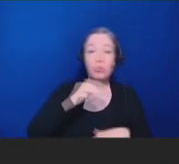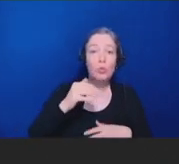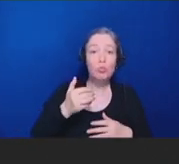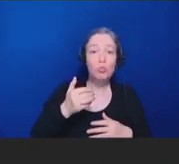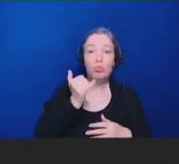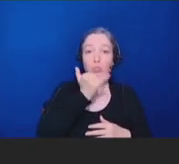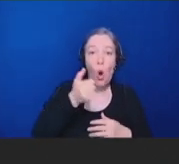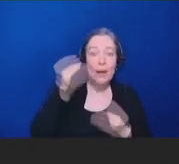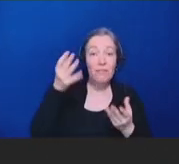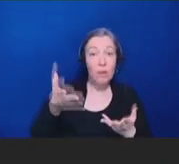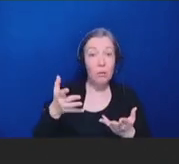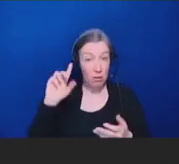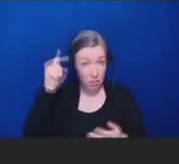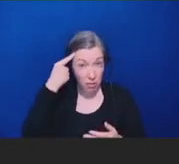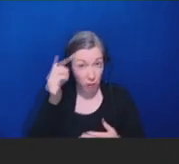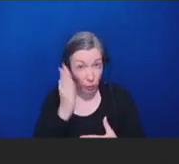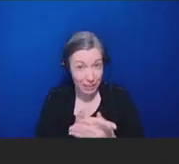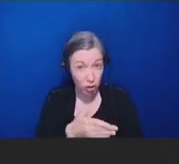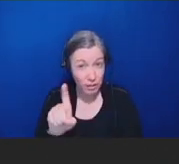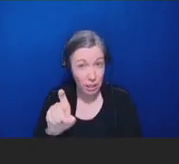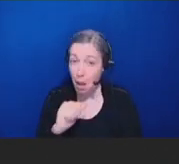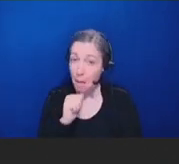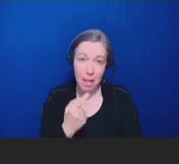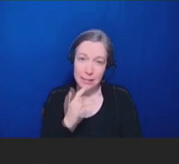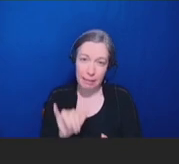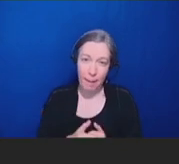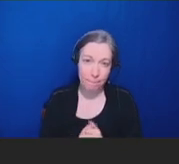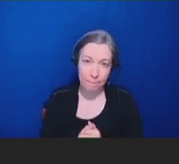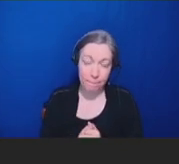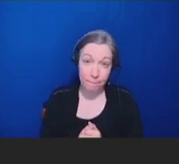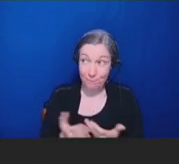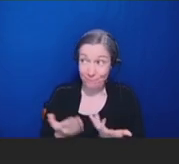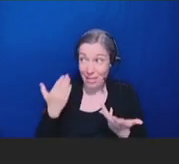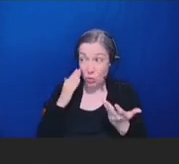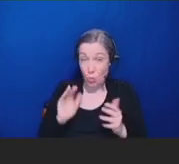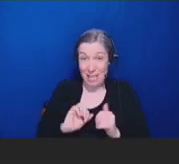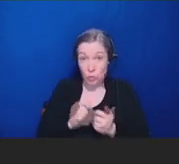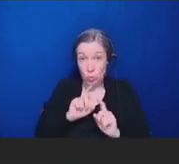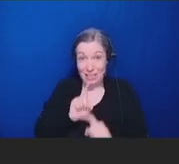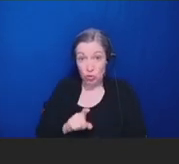intervene in those cases. And I'm not saying I know the answer as to how institutions that